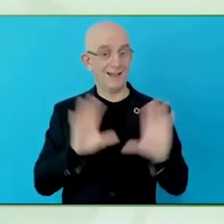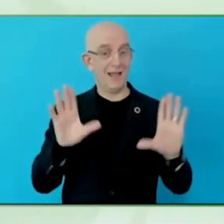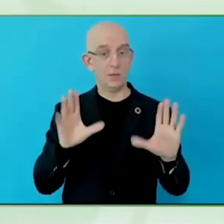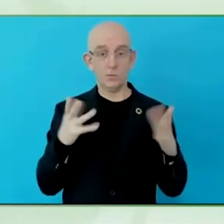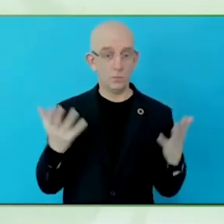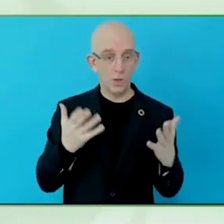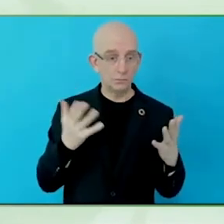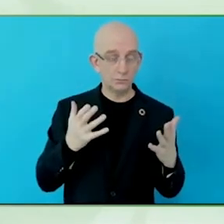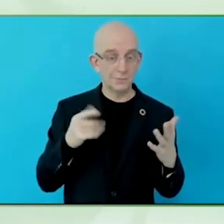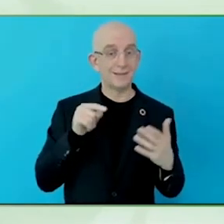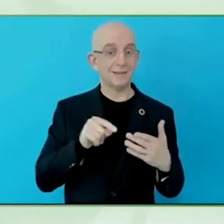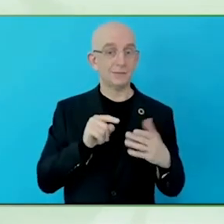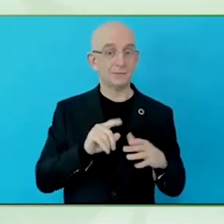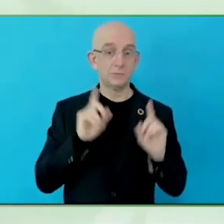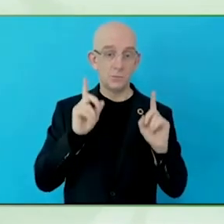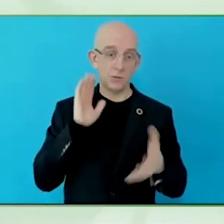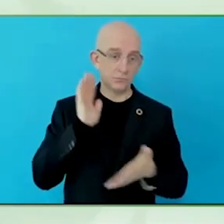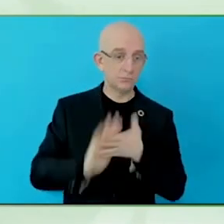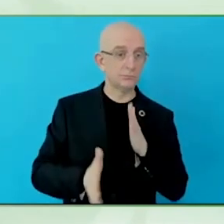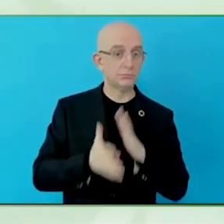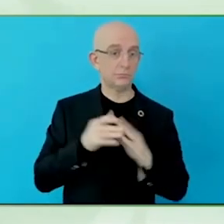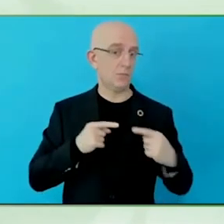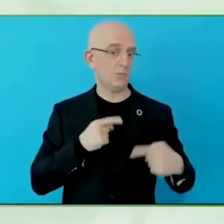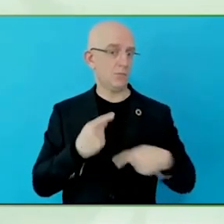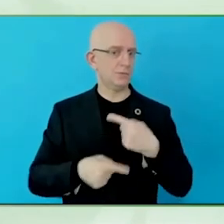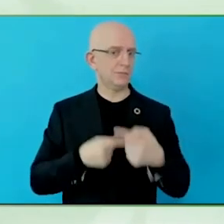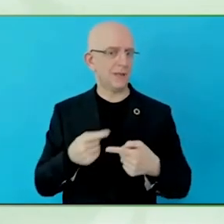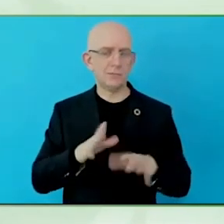technology gets the most appropriate solutions.